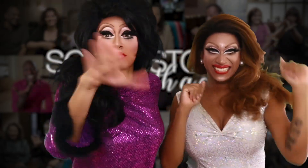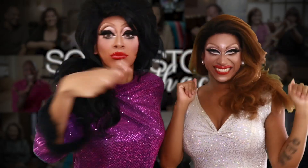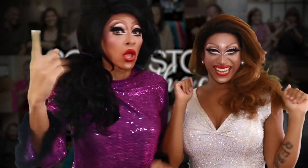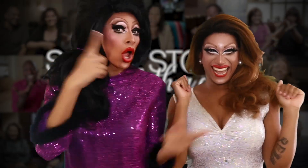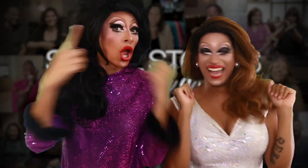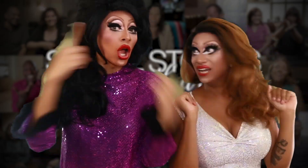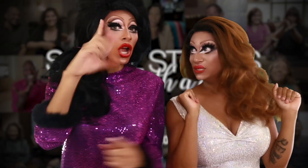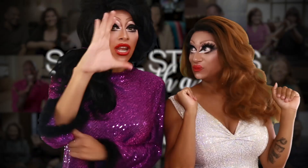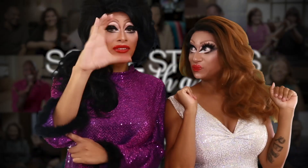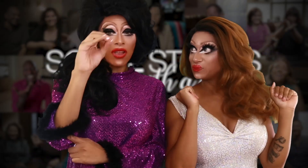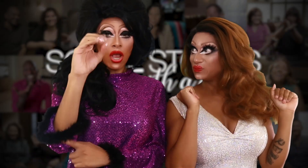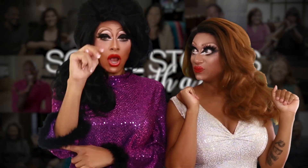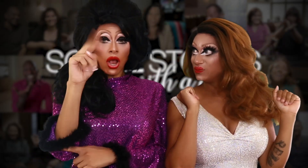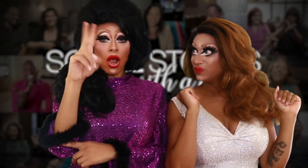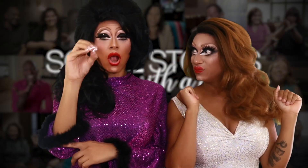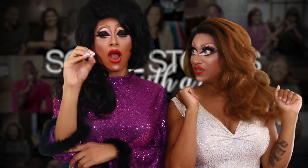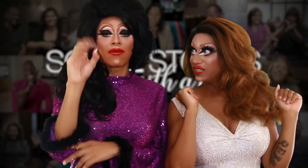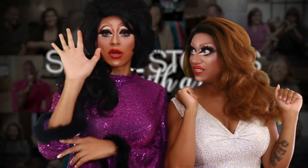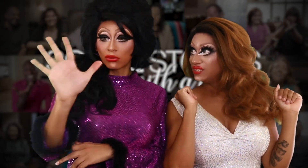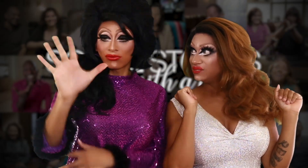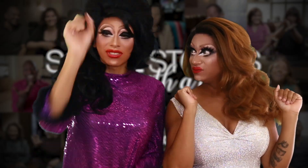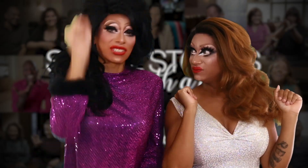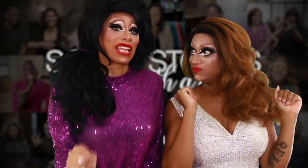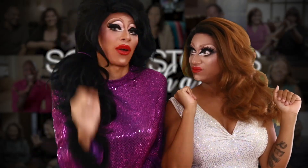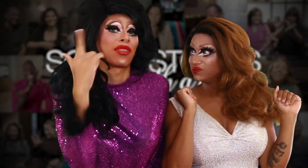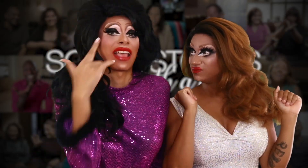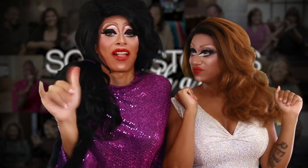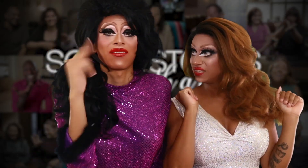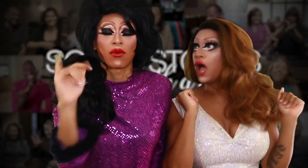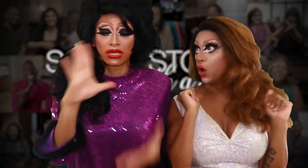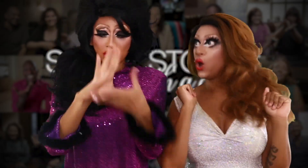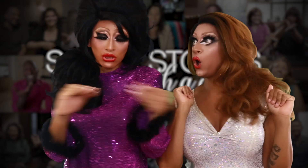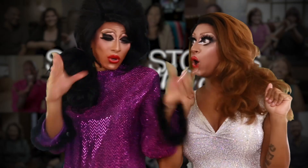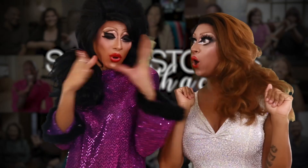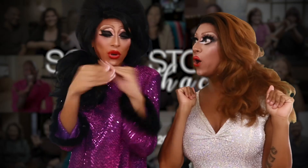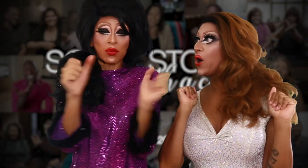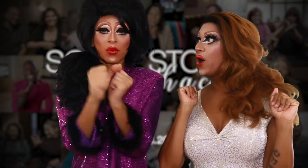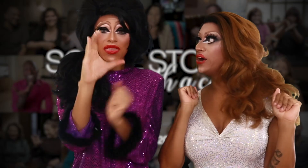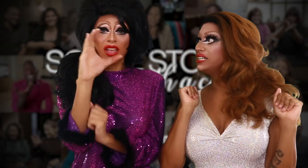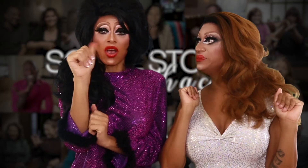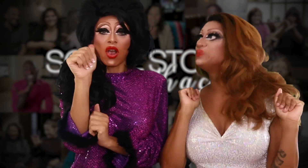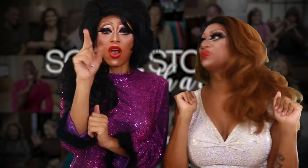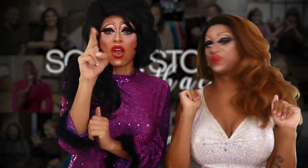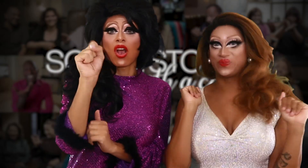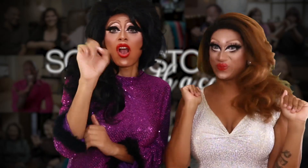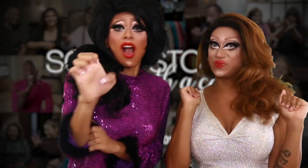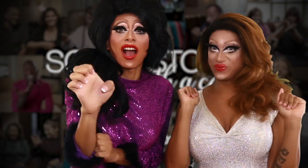Hey you! Heard about Convo’s SoCal Stories With a Cause